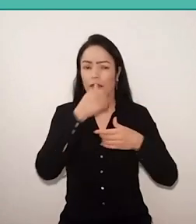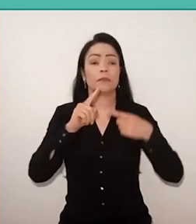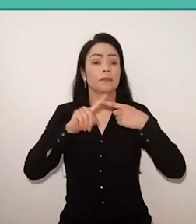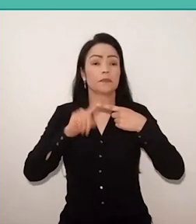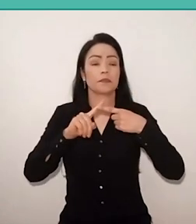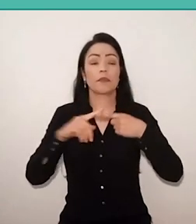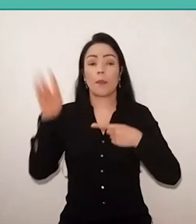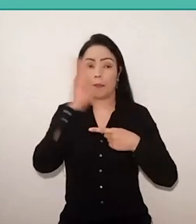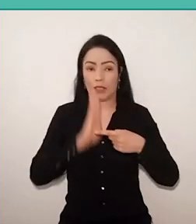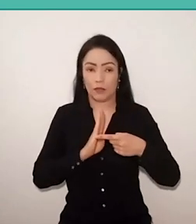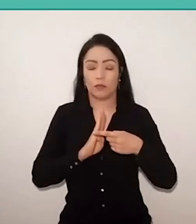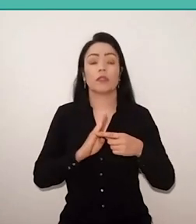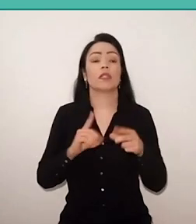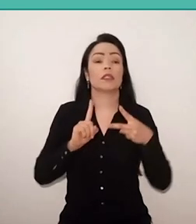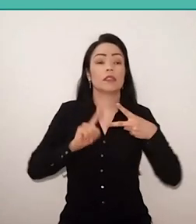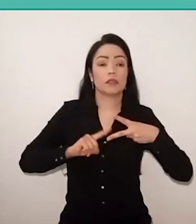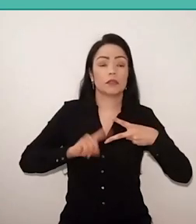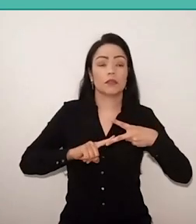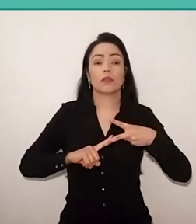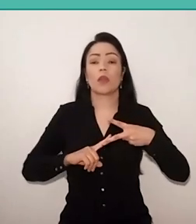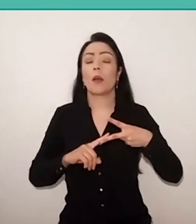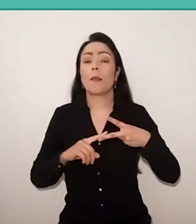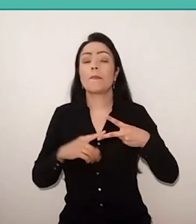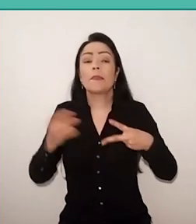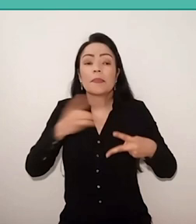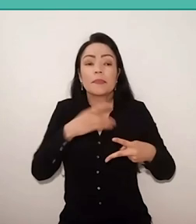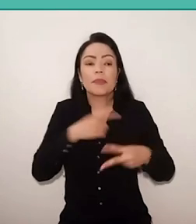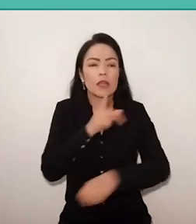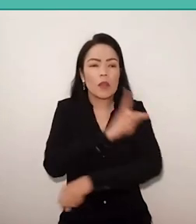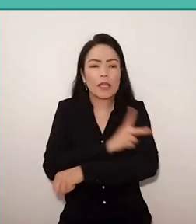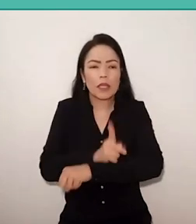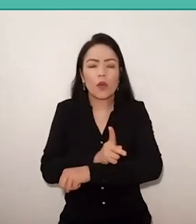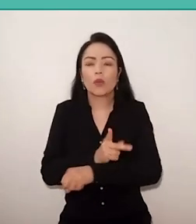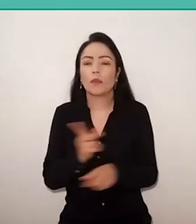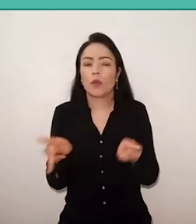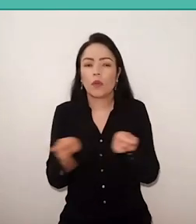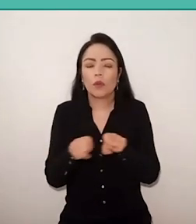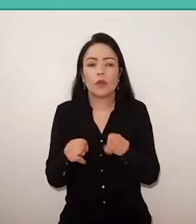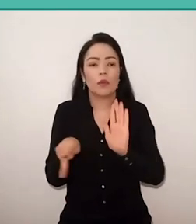and the second, the pedagogical fear of Paulo Freire, with a story there in Switzerland.